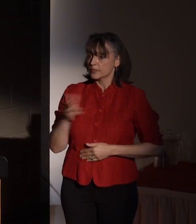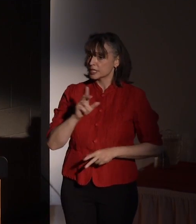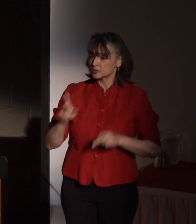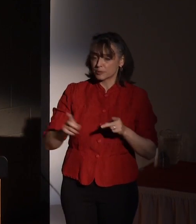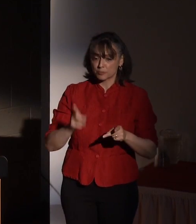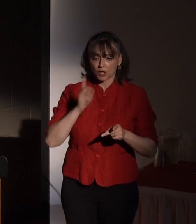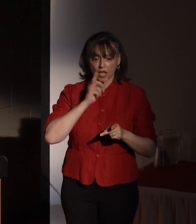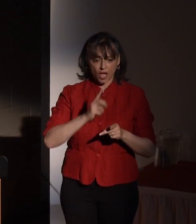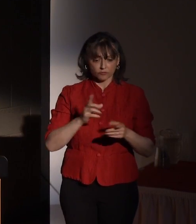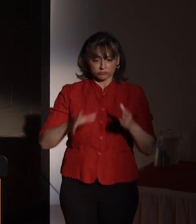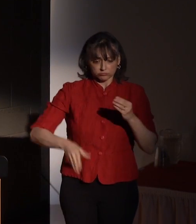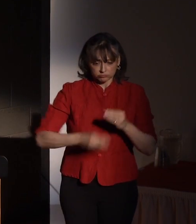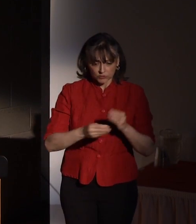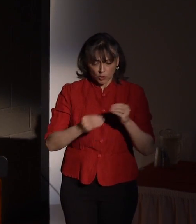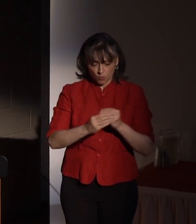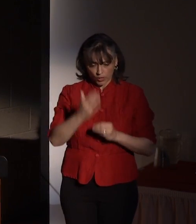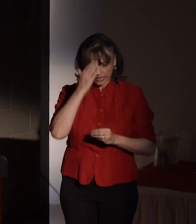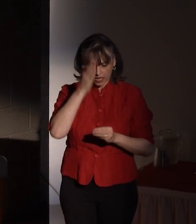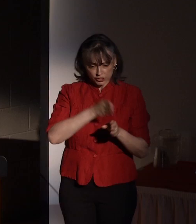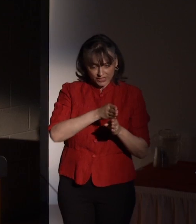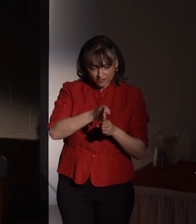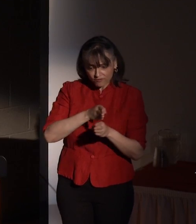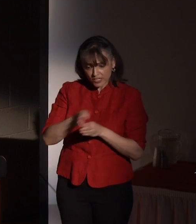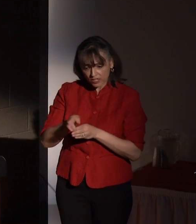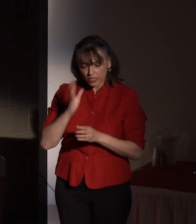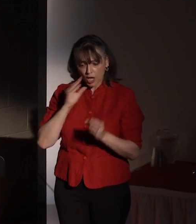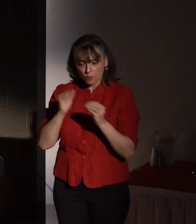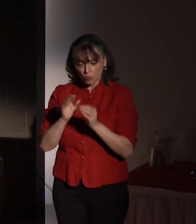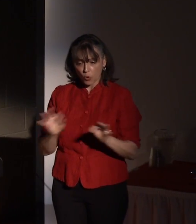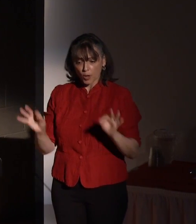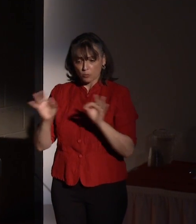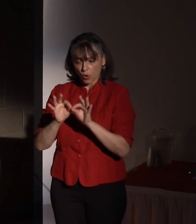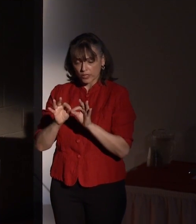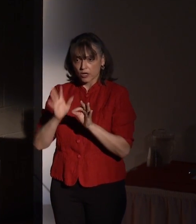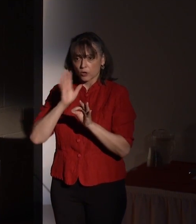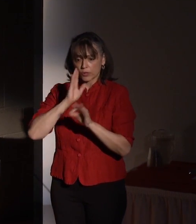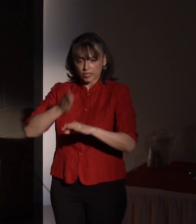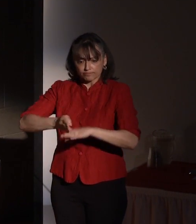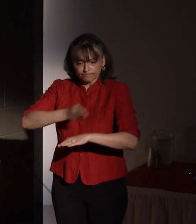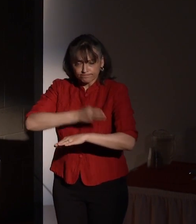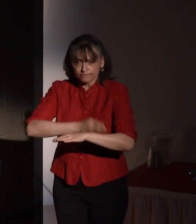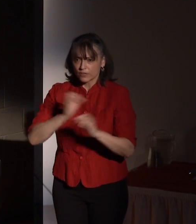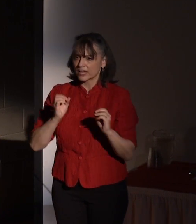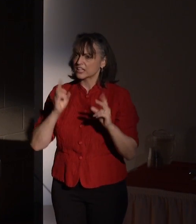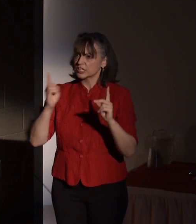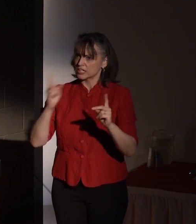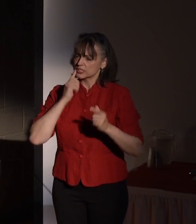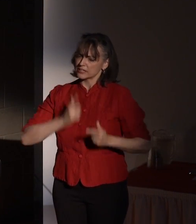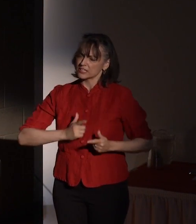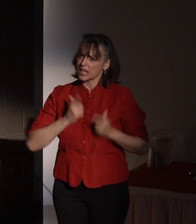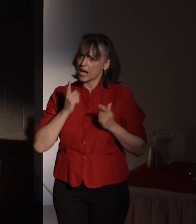fields and, arguably more important, enriched the educations and lives of RIT students.